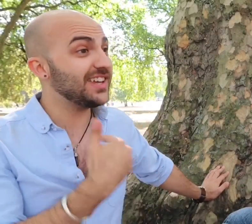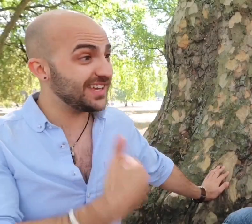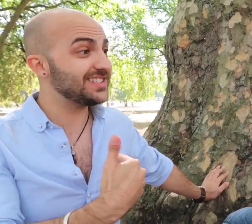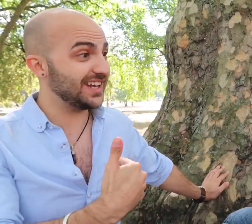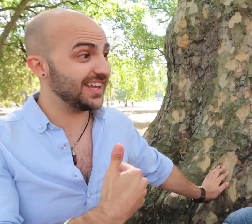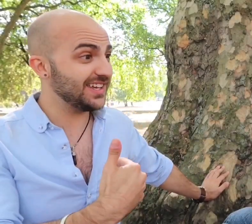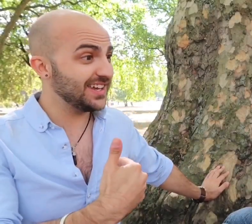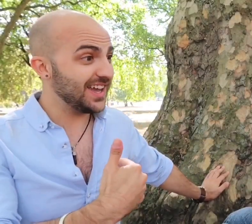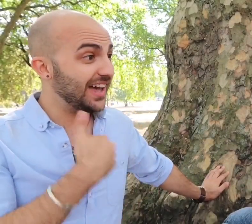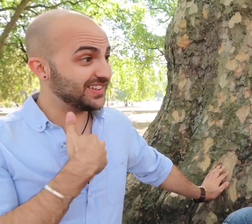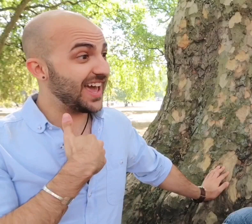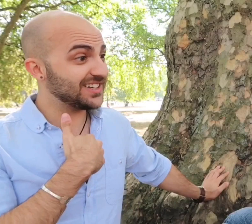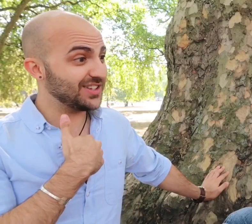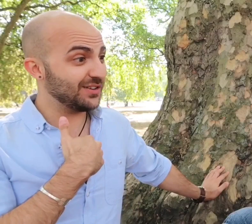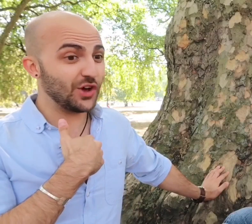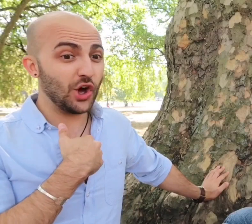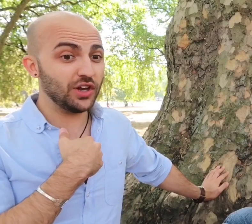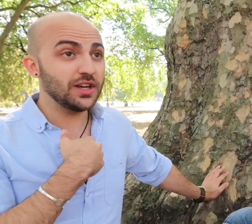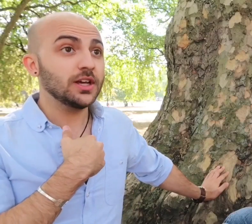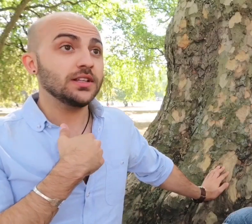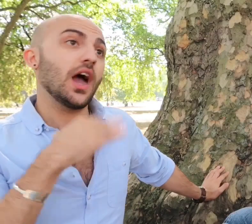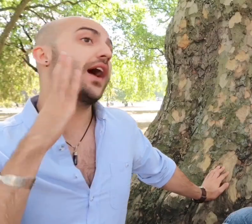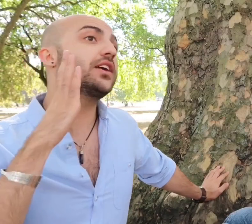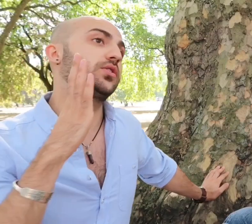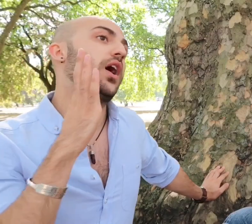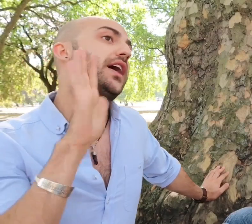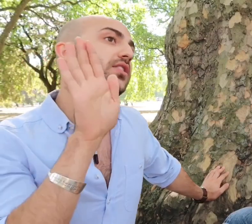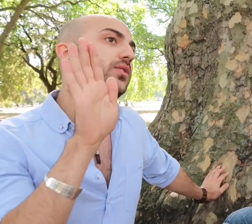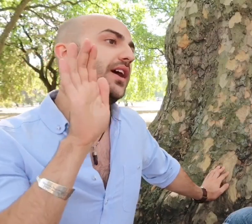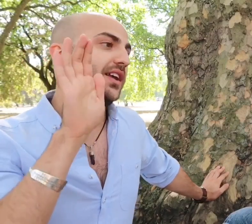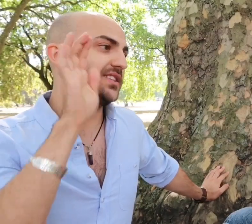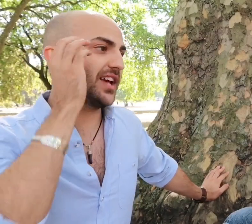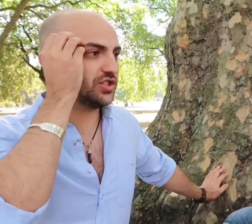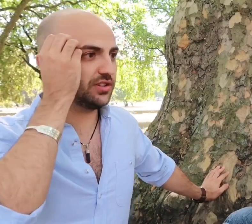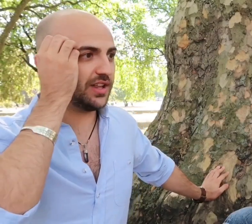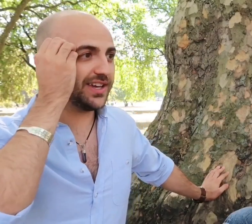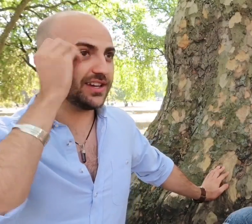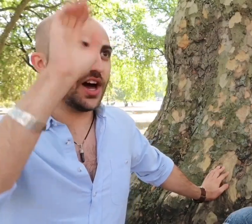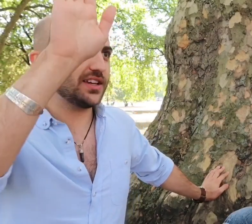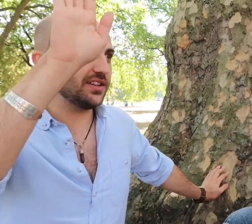easily as an actor have gone "Yeah I can do, I can do i international, I can I can